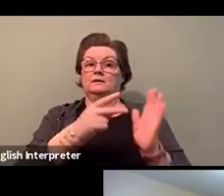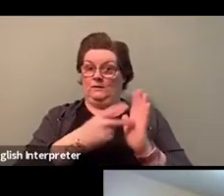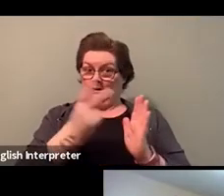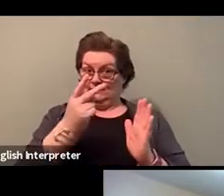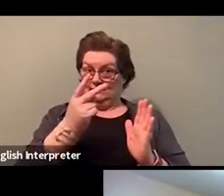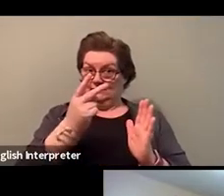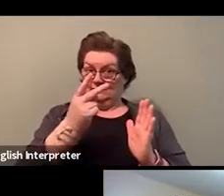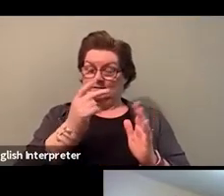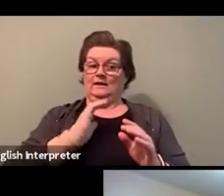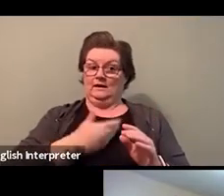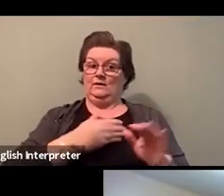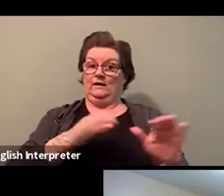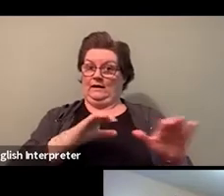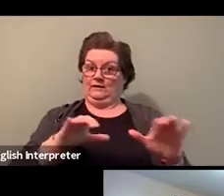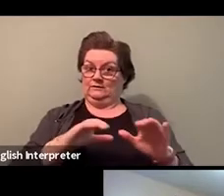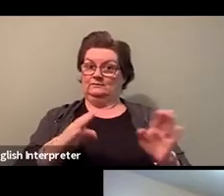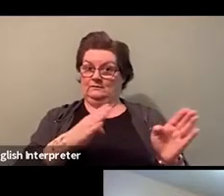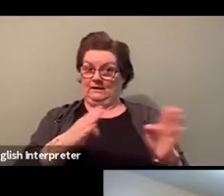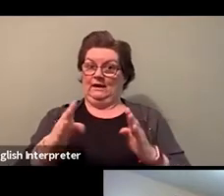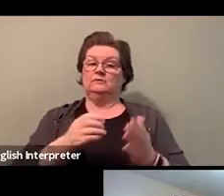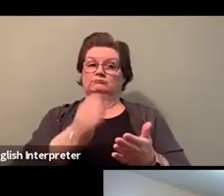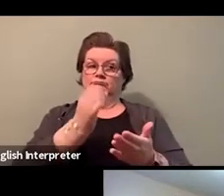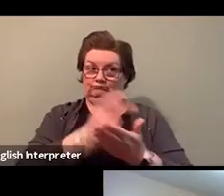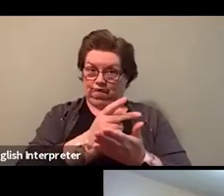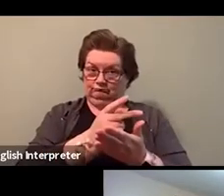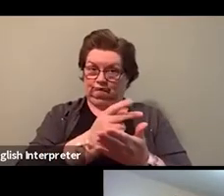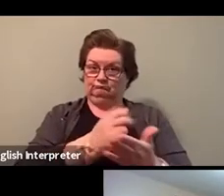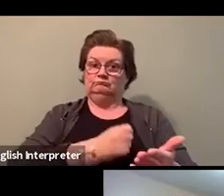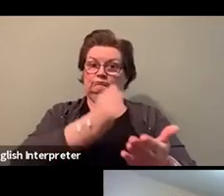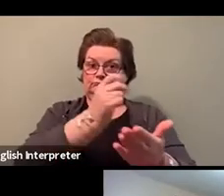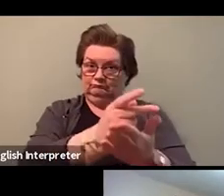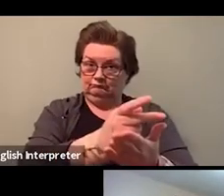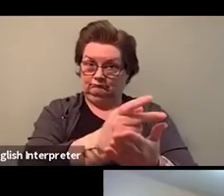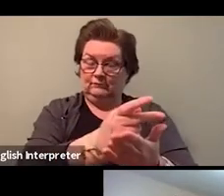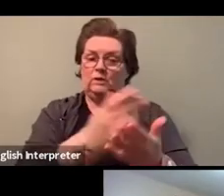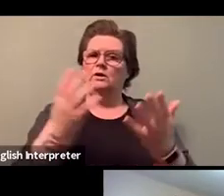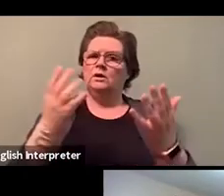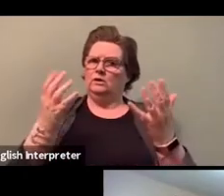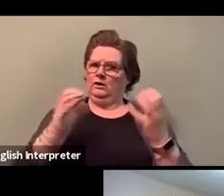And they were to ensure that CUPE Ontario is a leader in the anti-racism movement